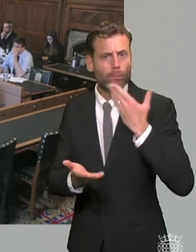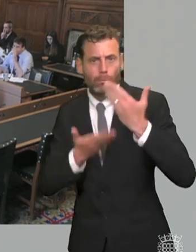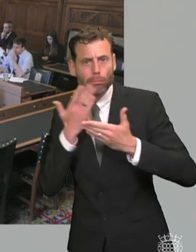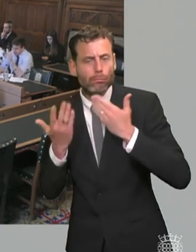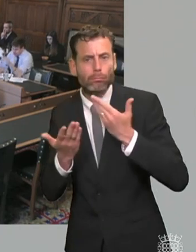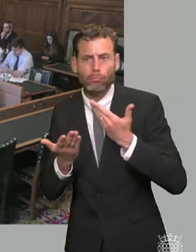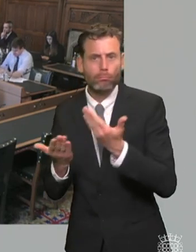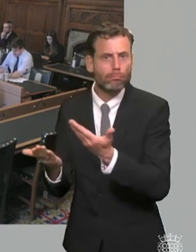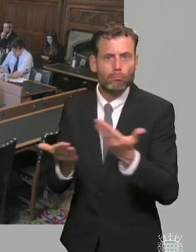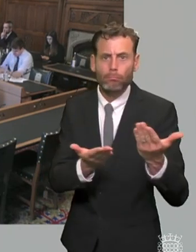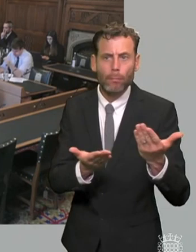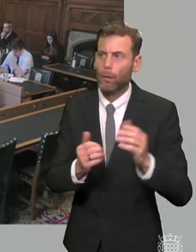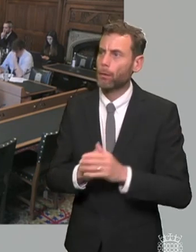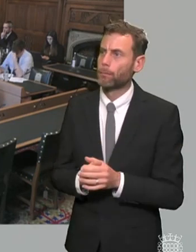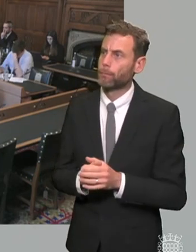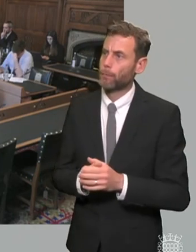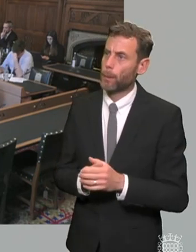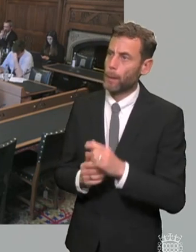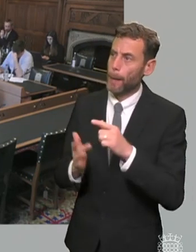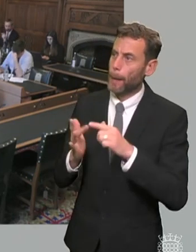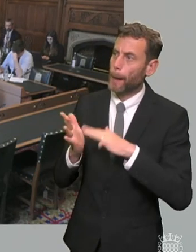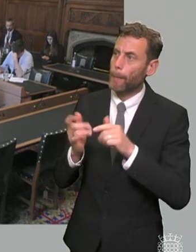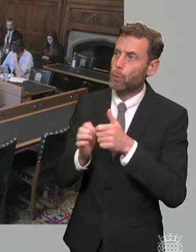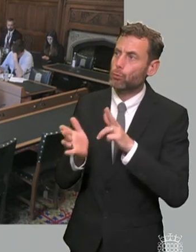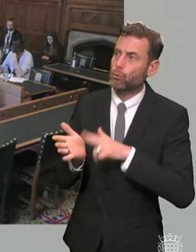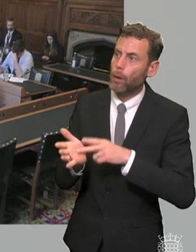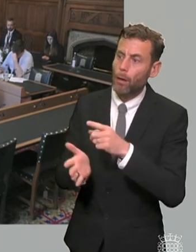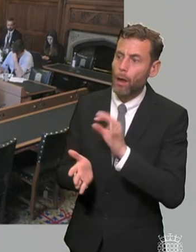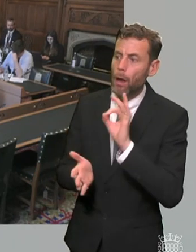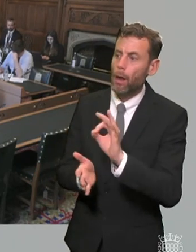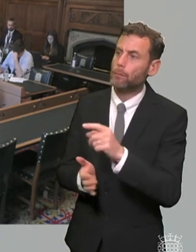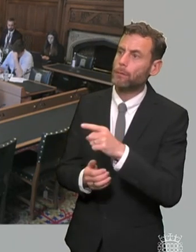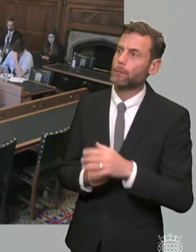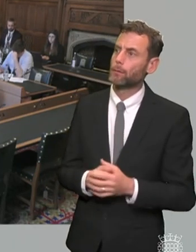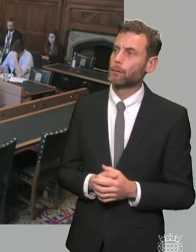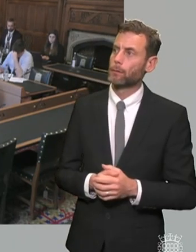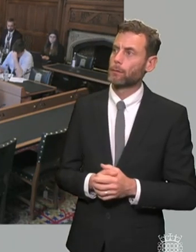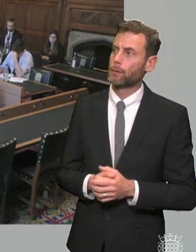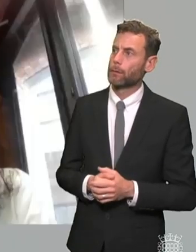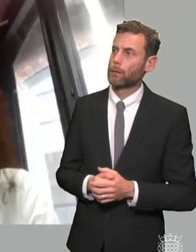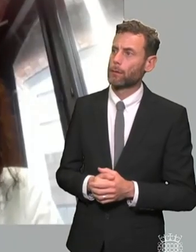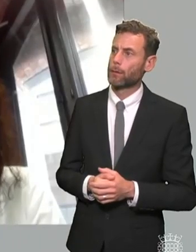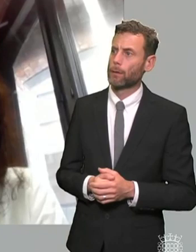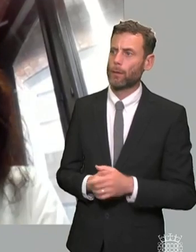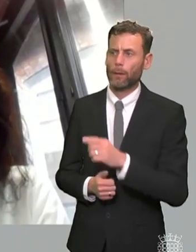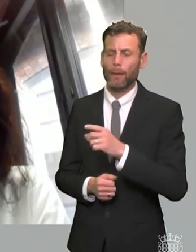um anyone imogen sorry i i wonder if you could just clarify exactly what you mean